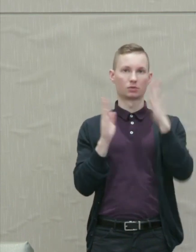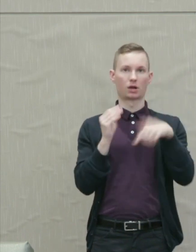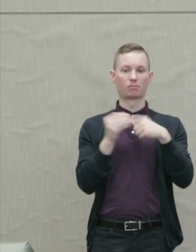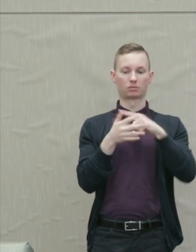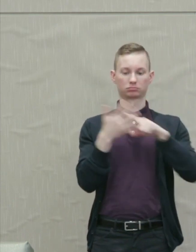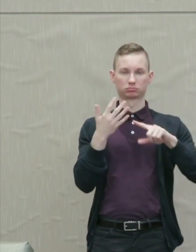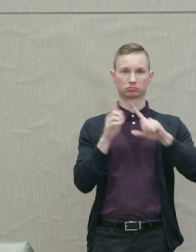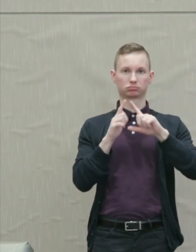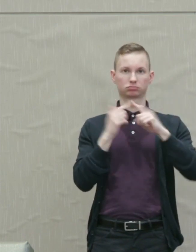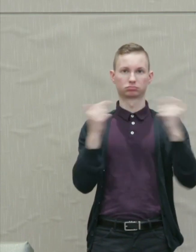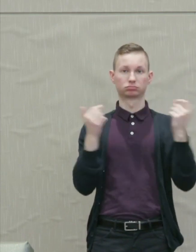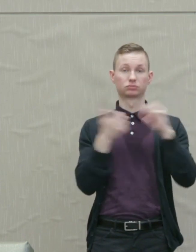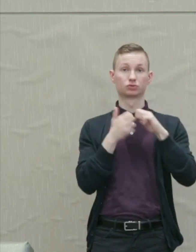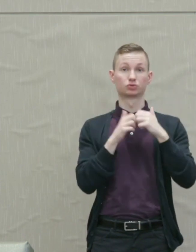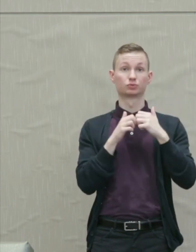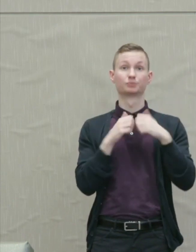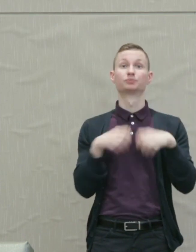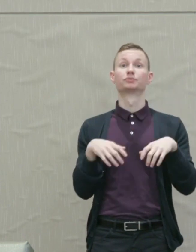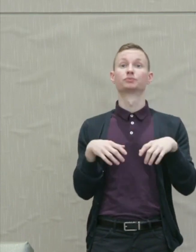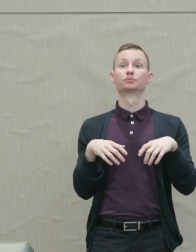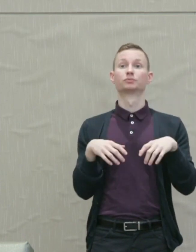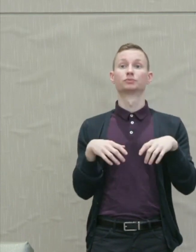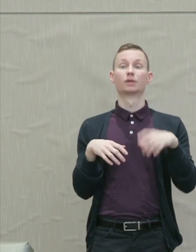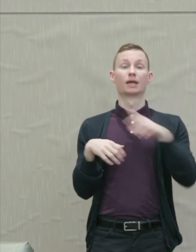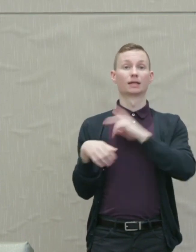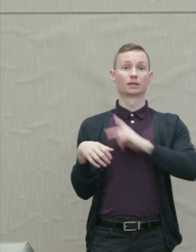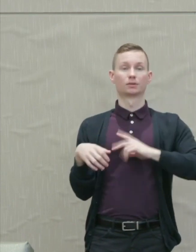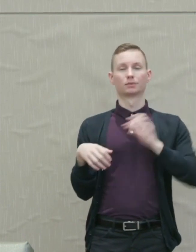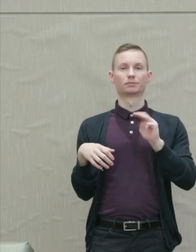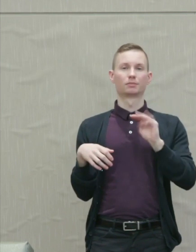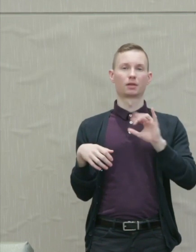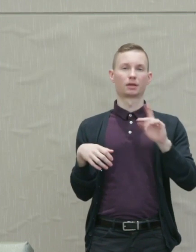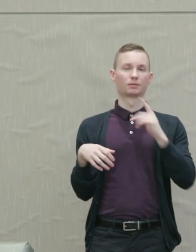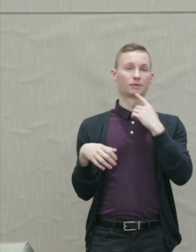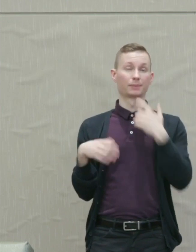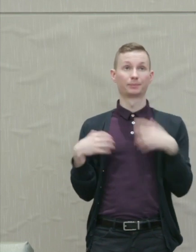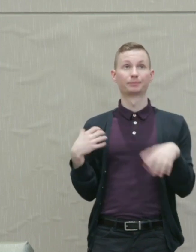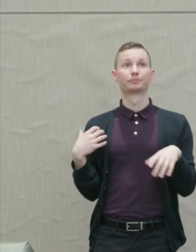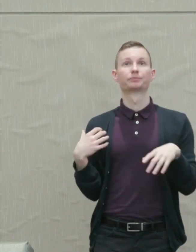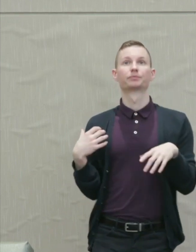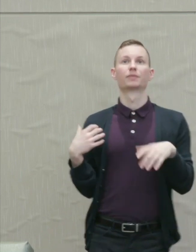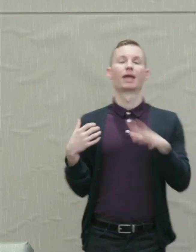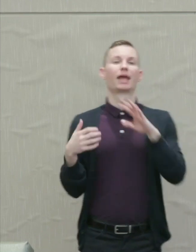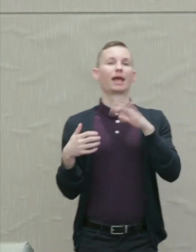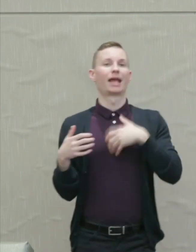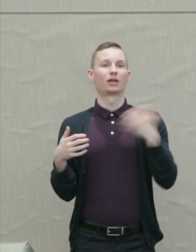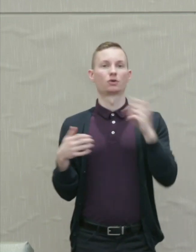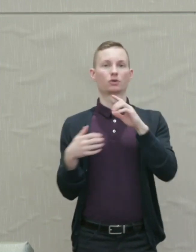Now King always said that anger had a limit in usefulness in that it brought people into